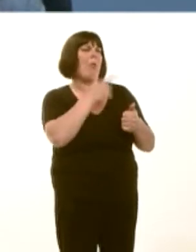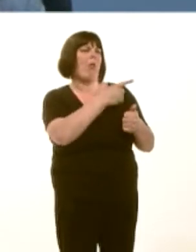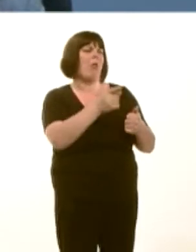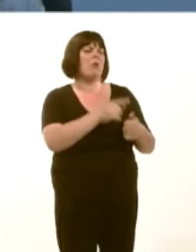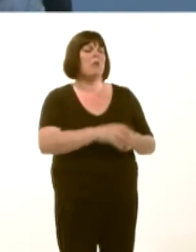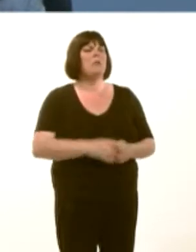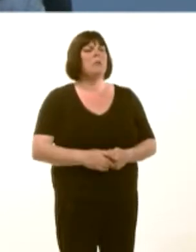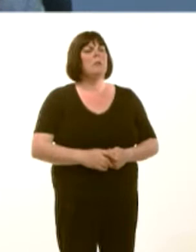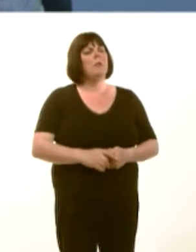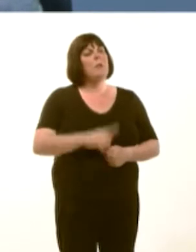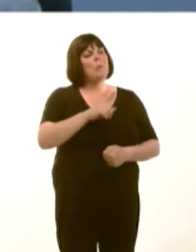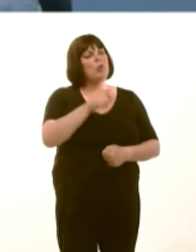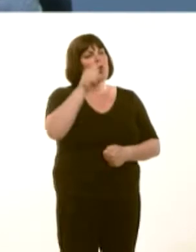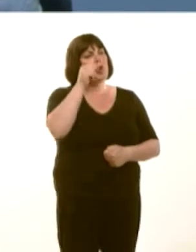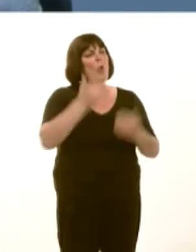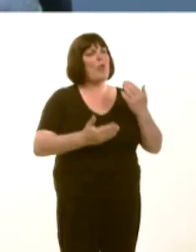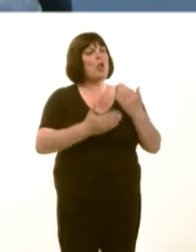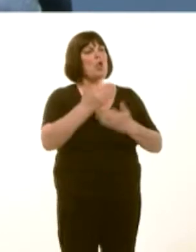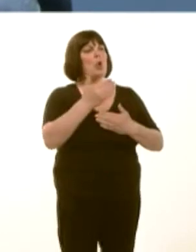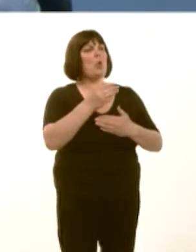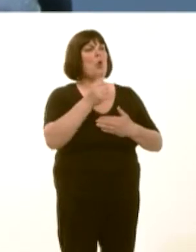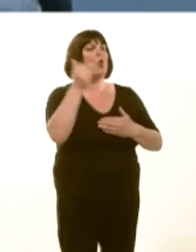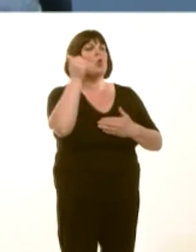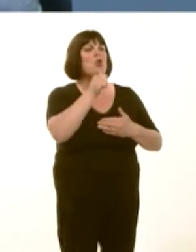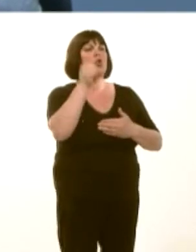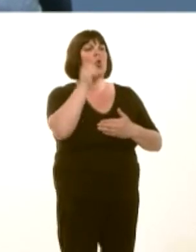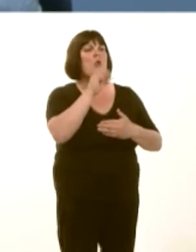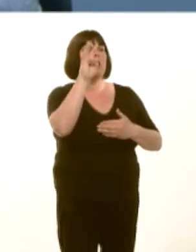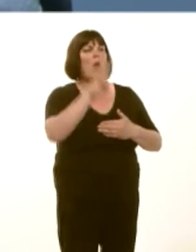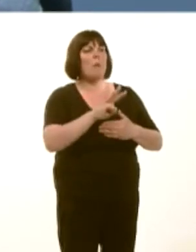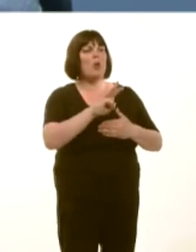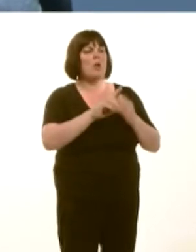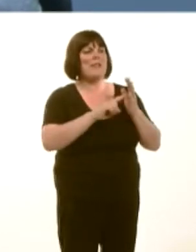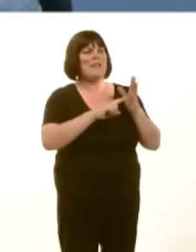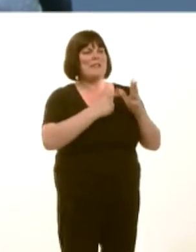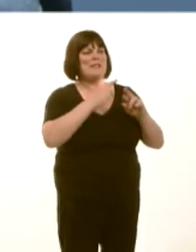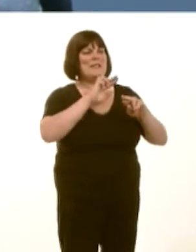a fydd o fudd i bobl sydd ar incwm o lai na £12,500.